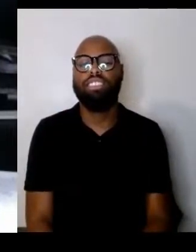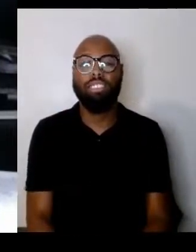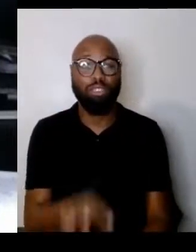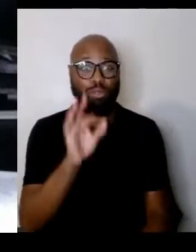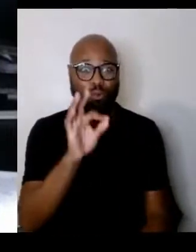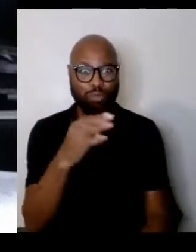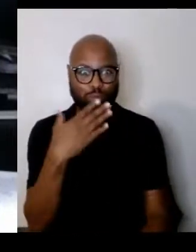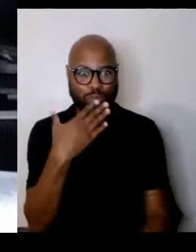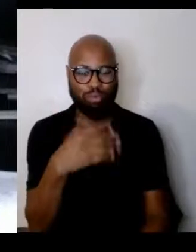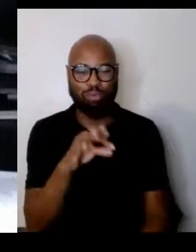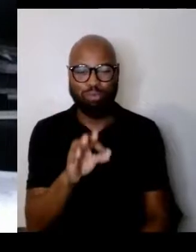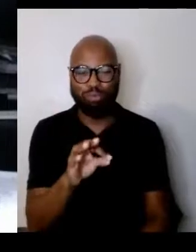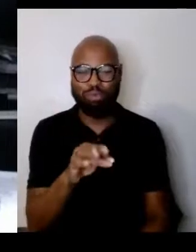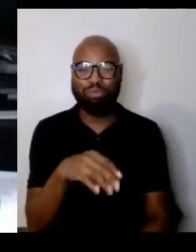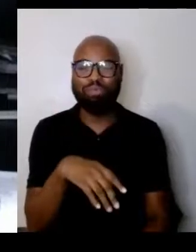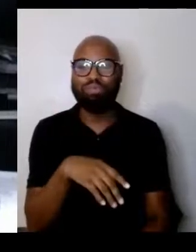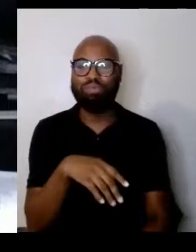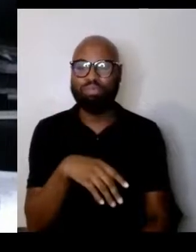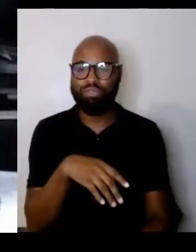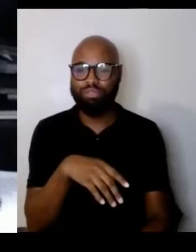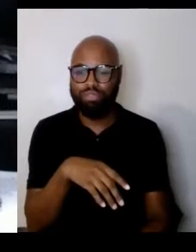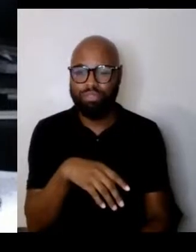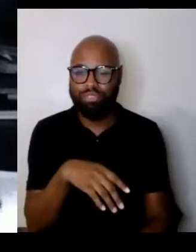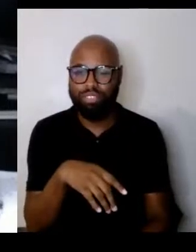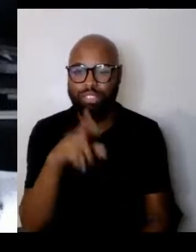I think you need to reframe the question for me.